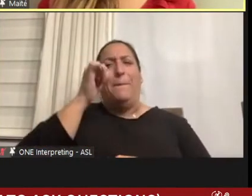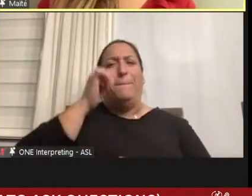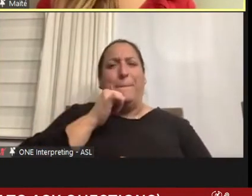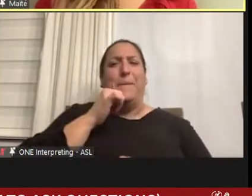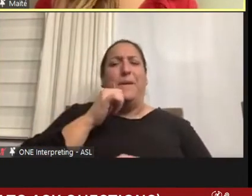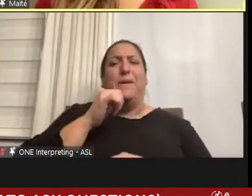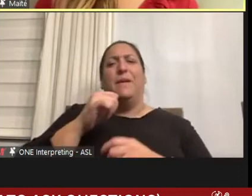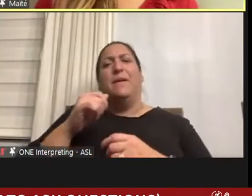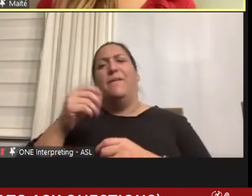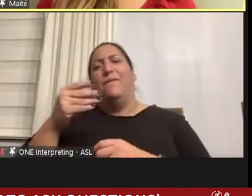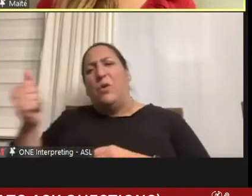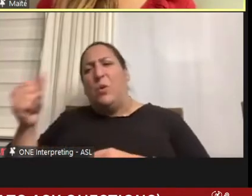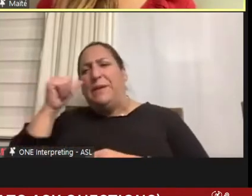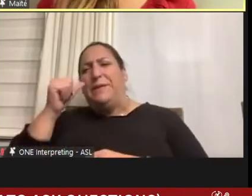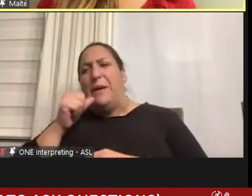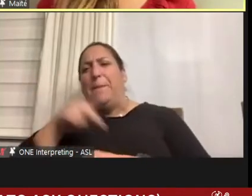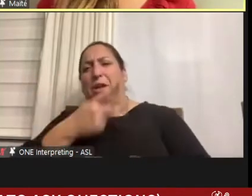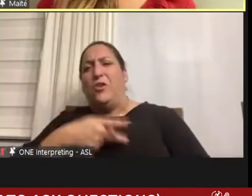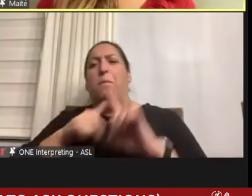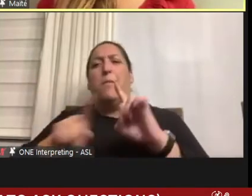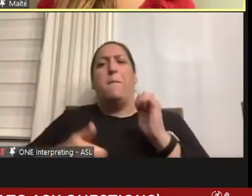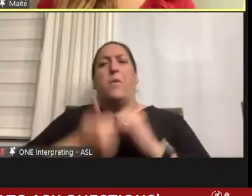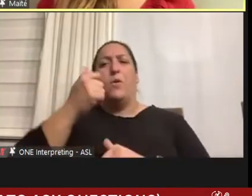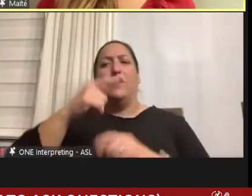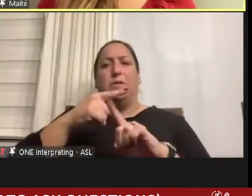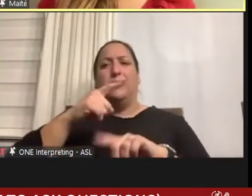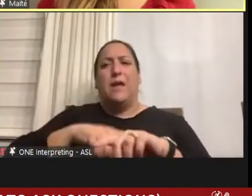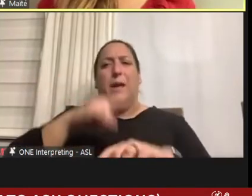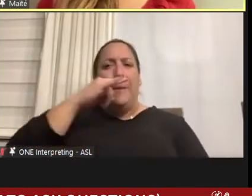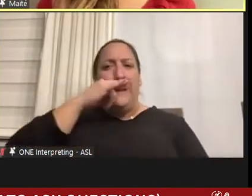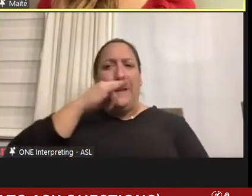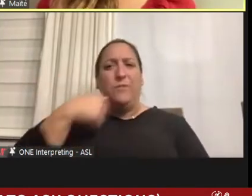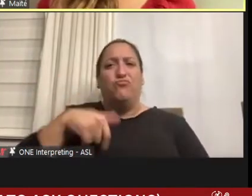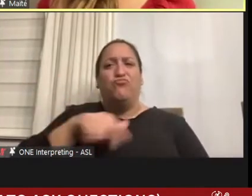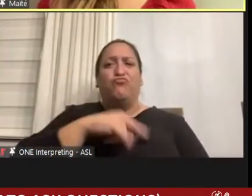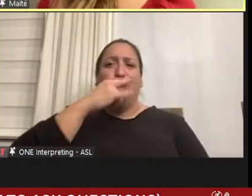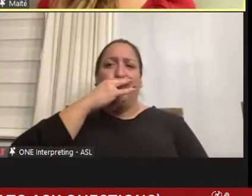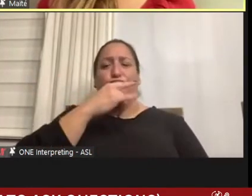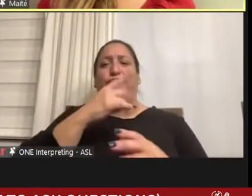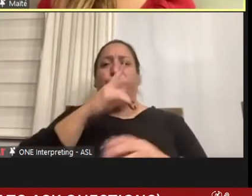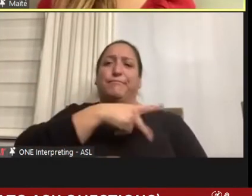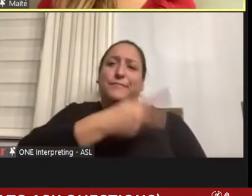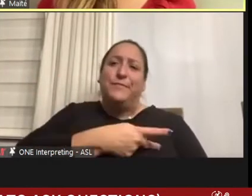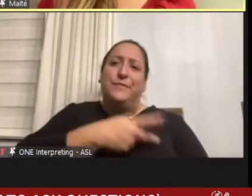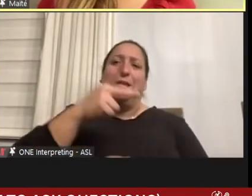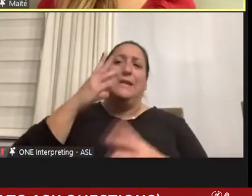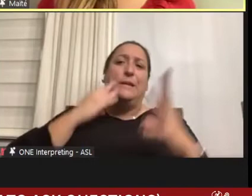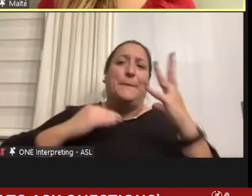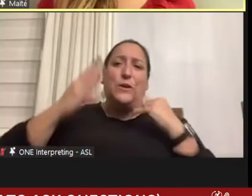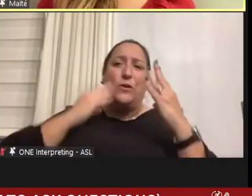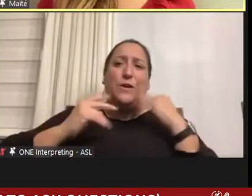most of the tunnel is just us as kids going through physical therapy together and it was